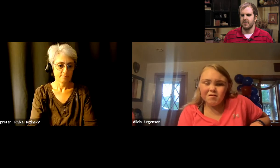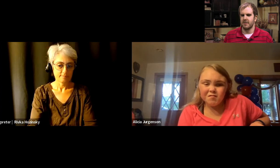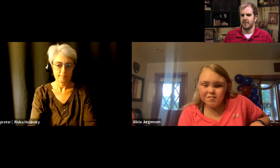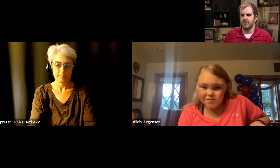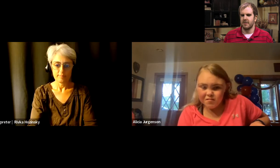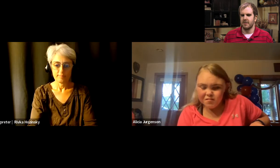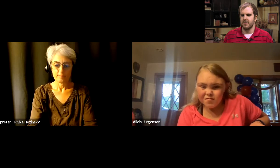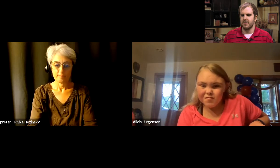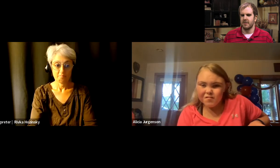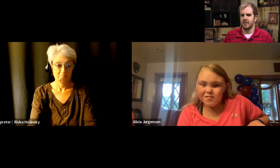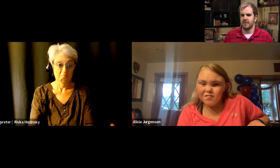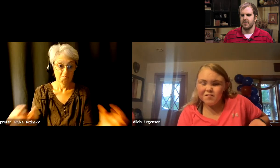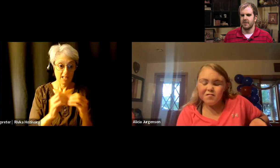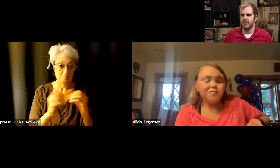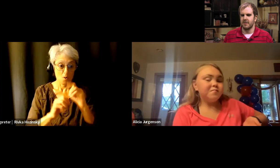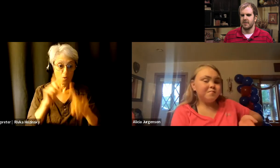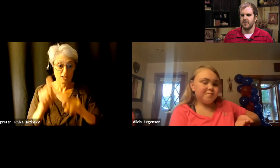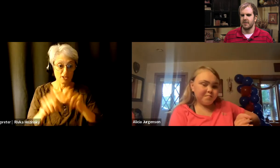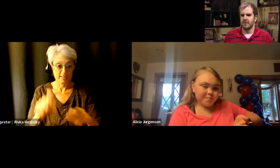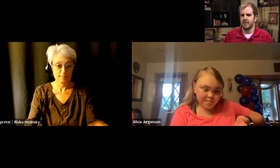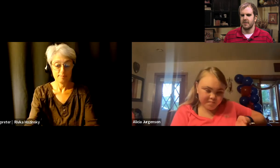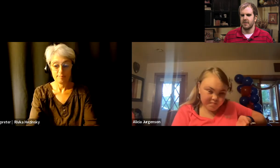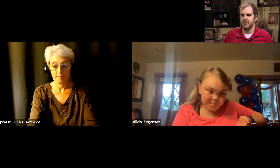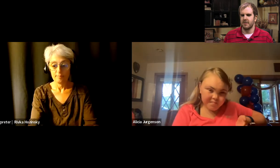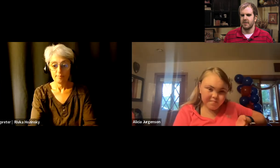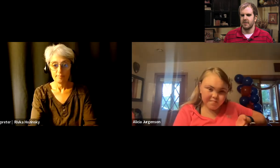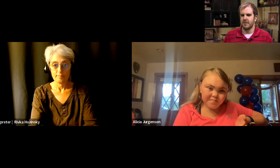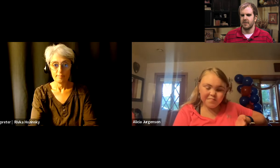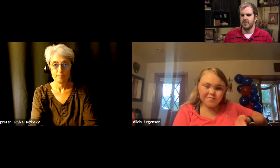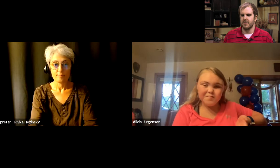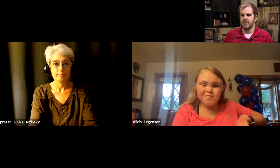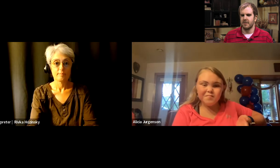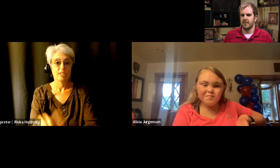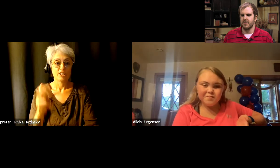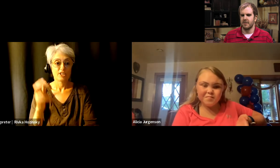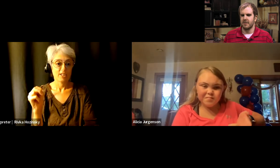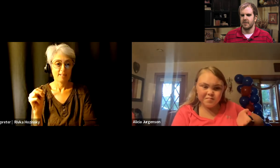Anything else any other questions? Jen: I do not see any other questions at this time.